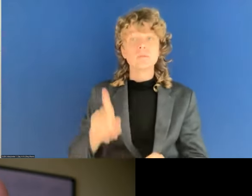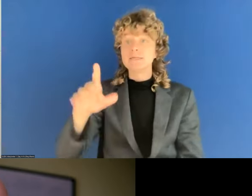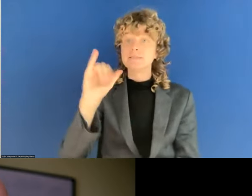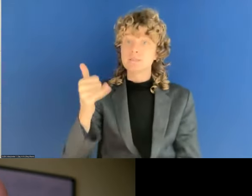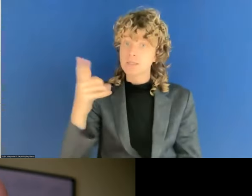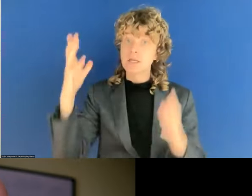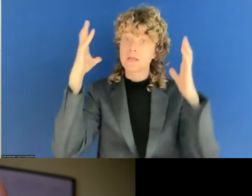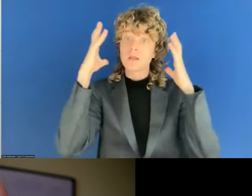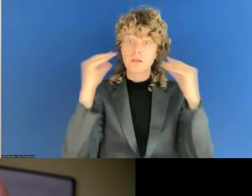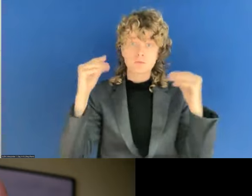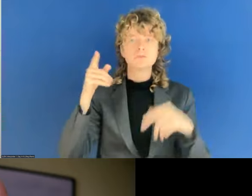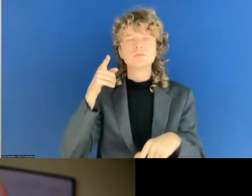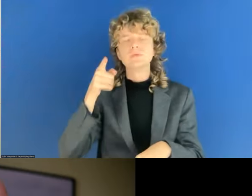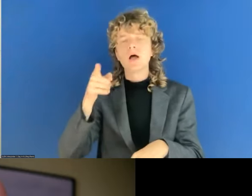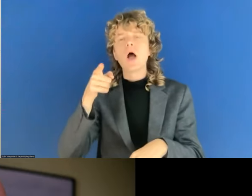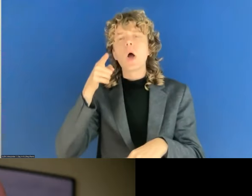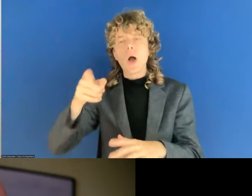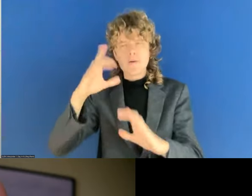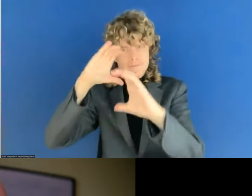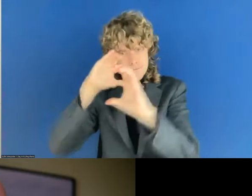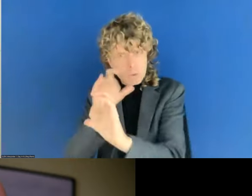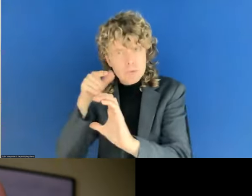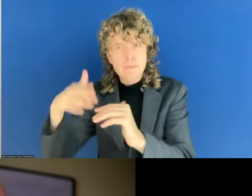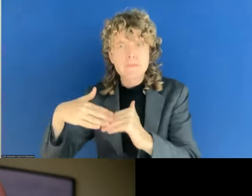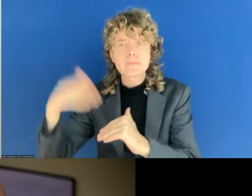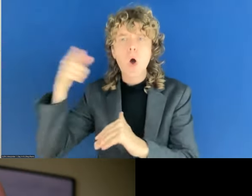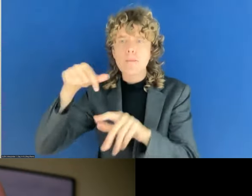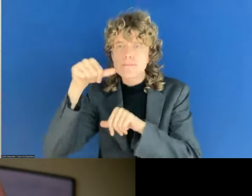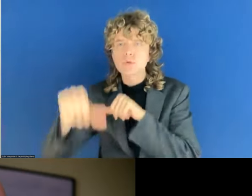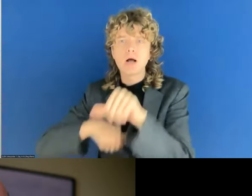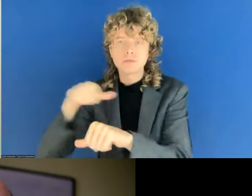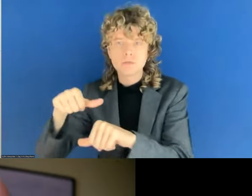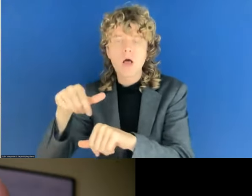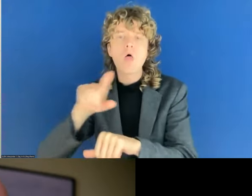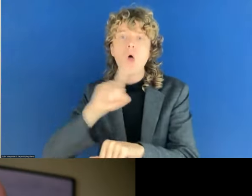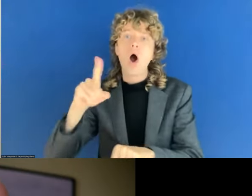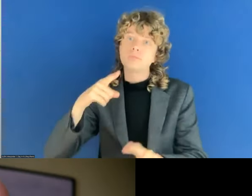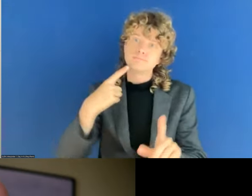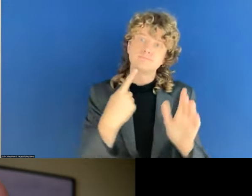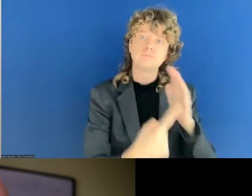are focusing more on processes or both. I mean, you are adding the process piece to it.